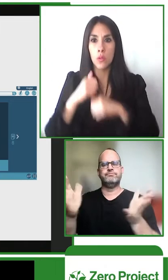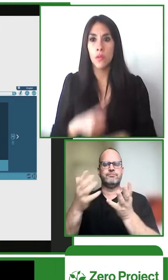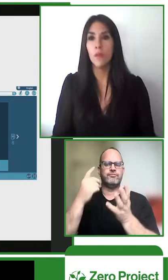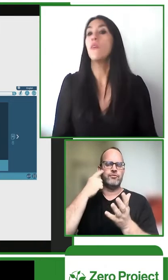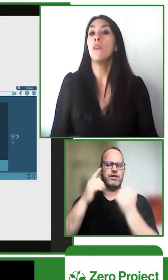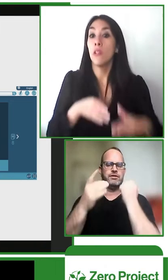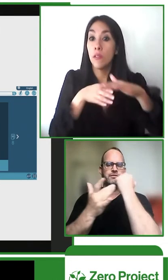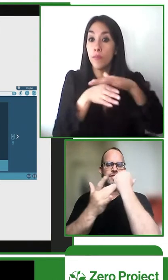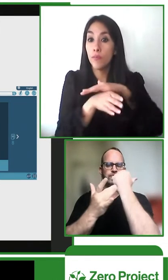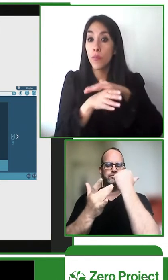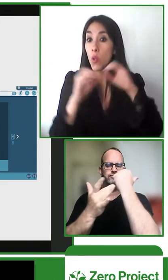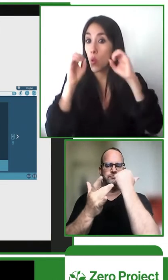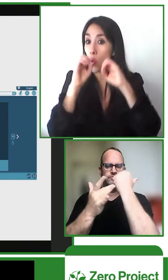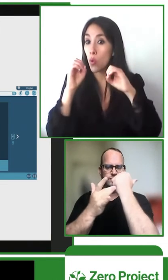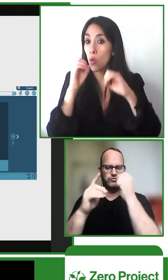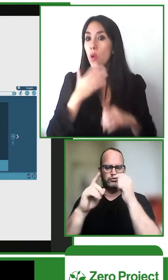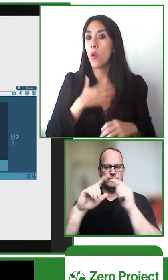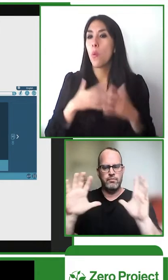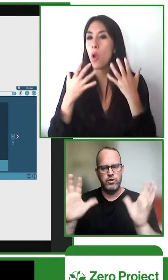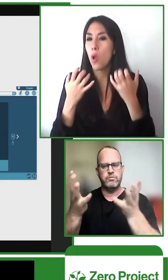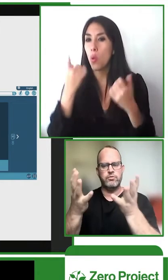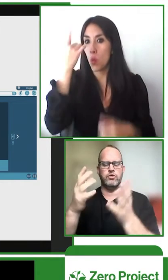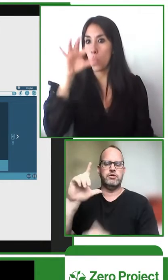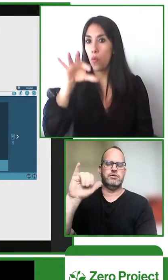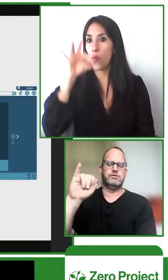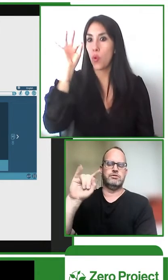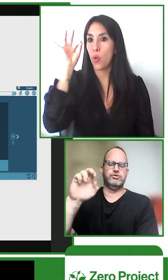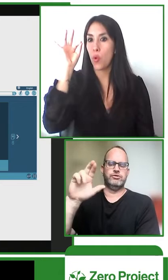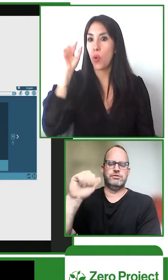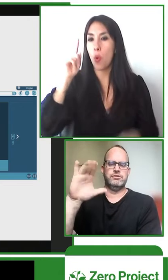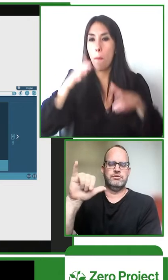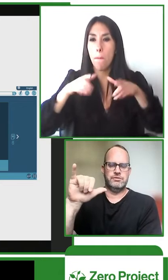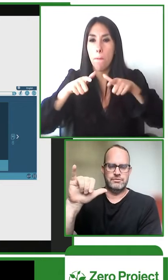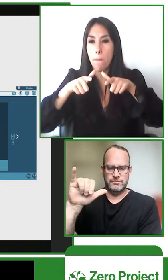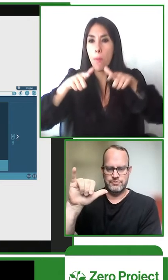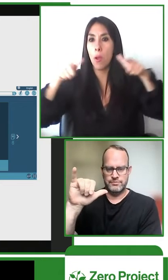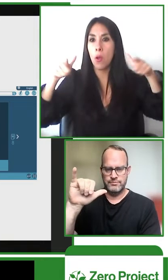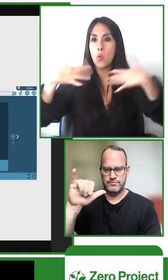literacy so it really is to a grand challenge for